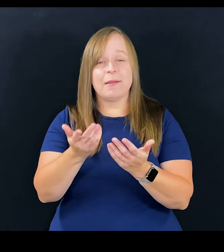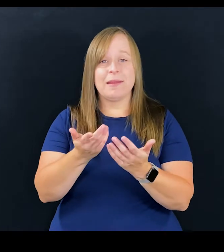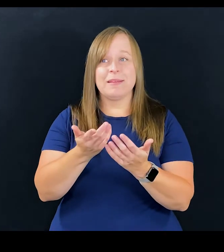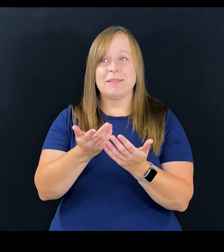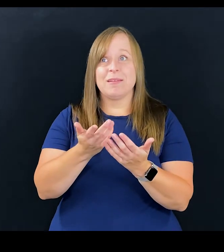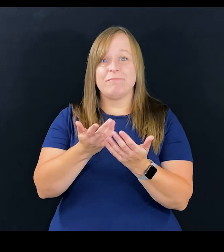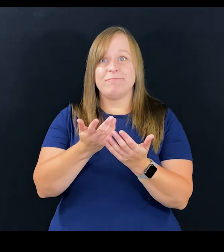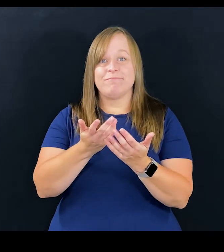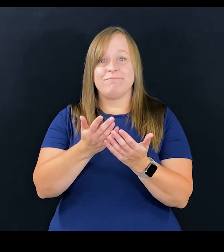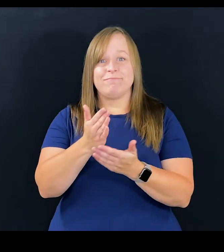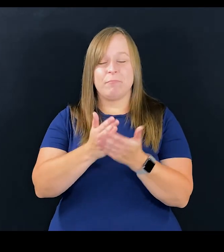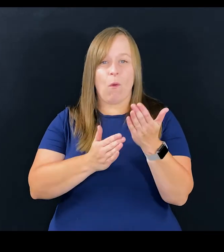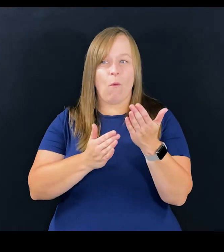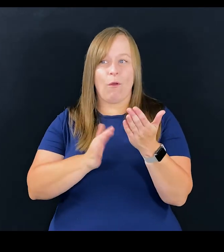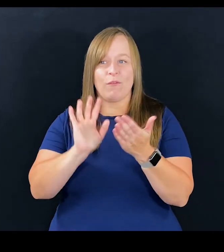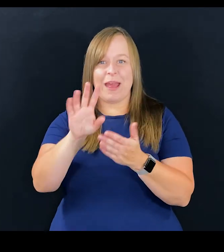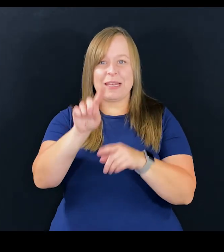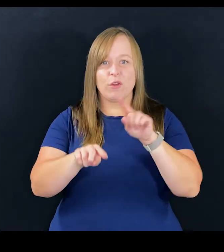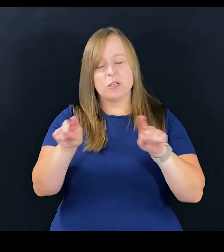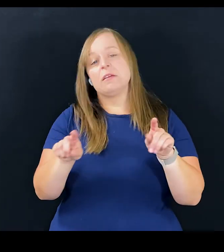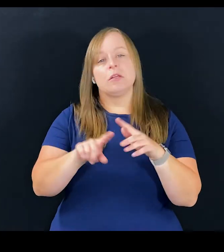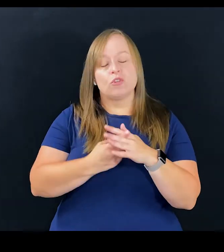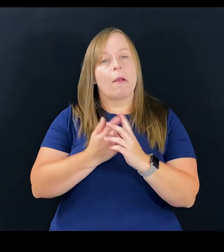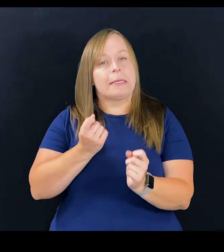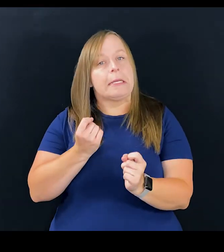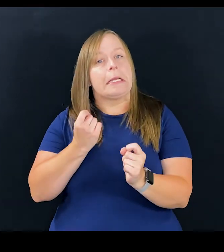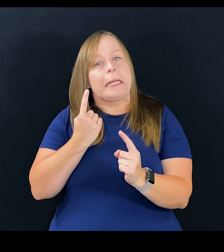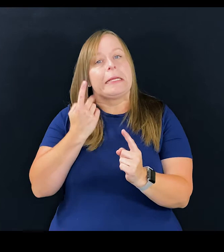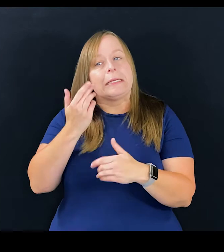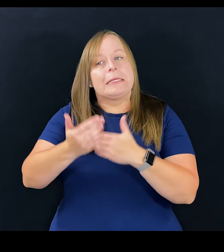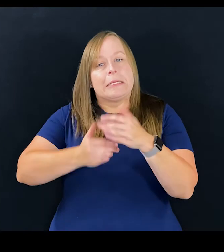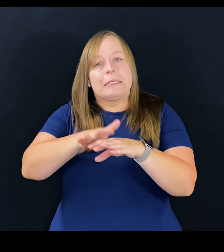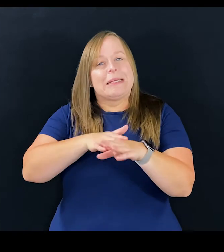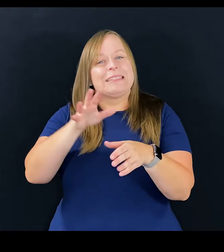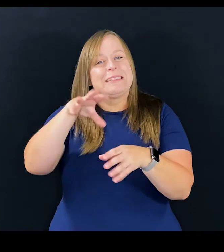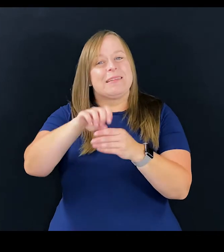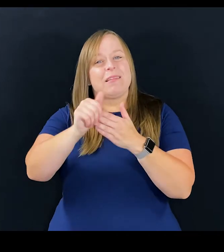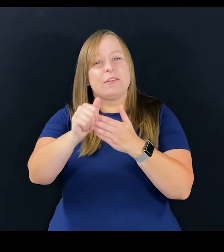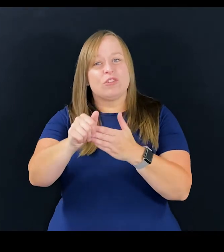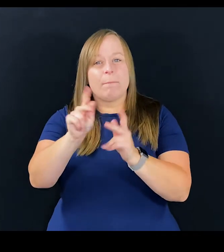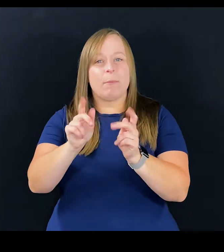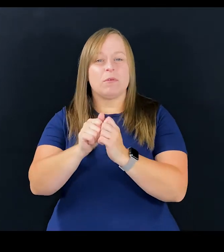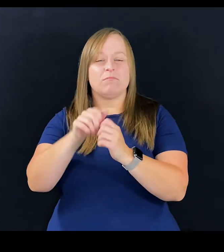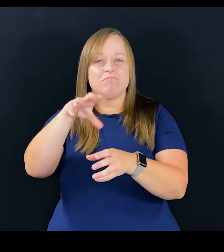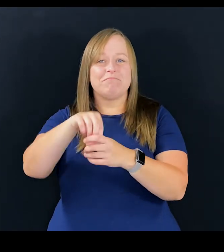part of diversity, they're starting to get it, but still need leadership as people with disabilities.